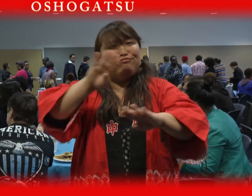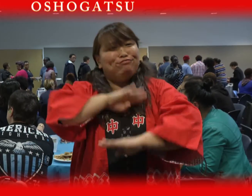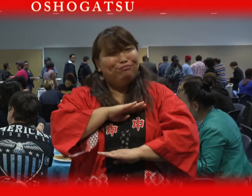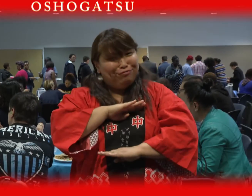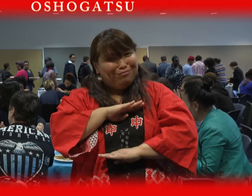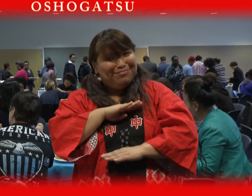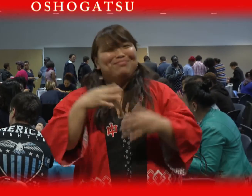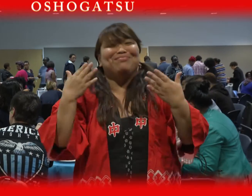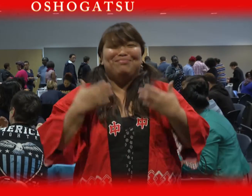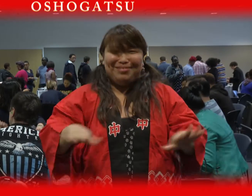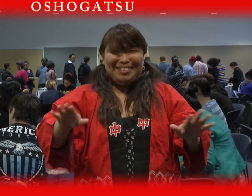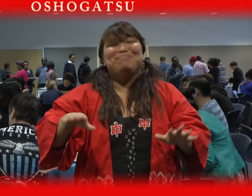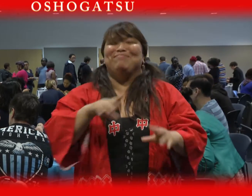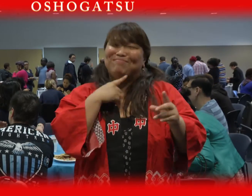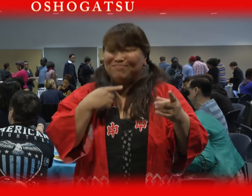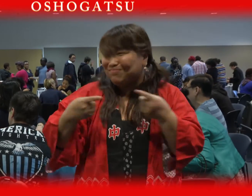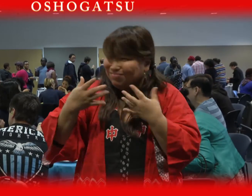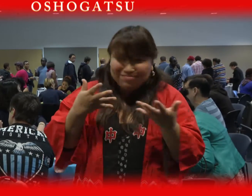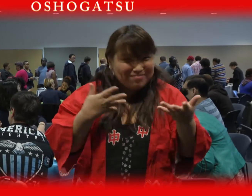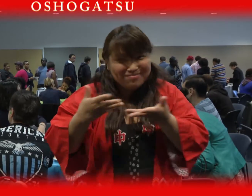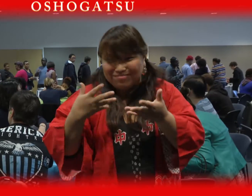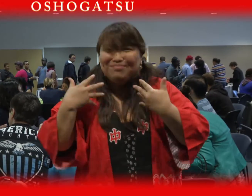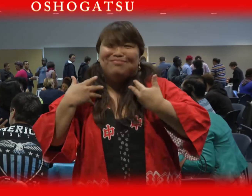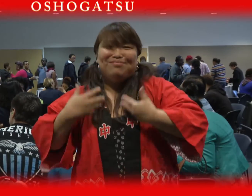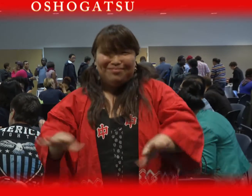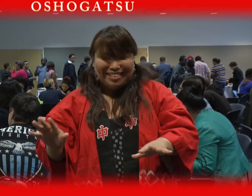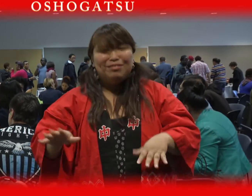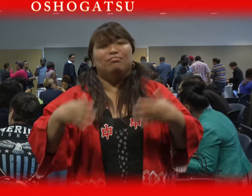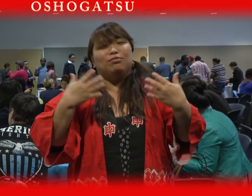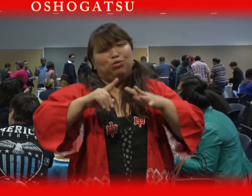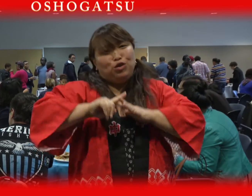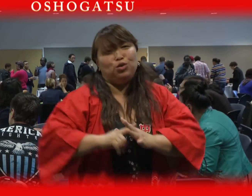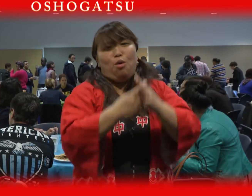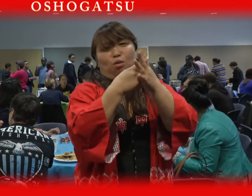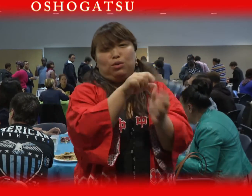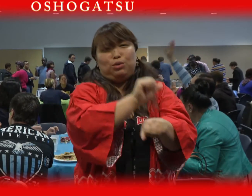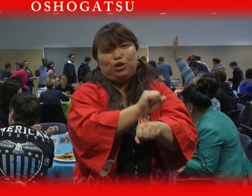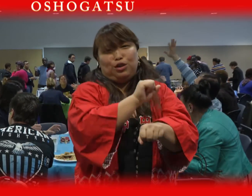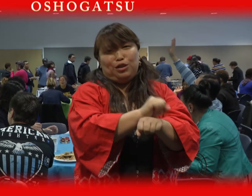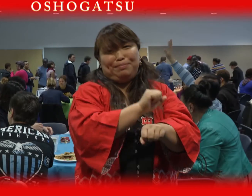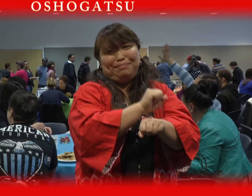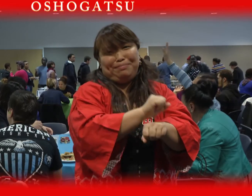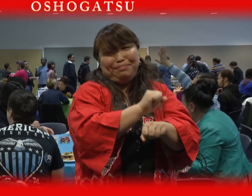Once it is all gone and everyone is satisfied, we begin to work again on